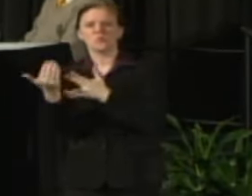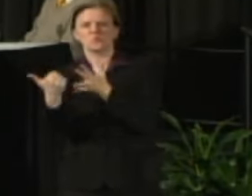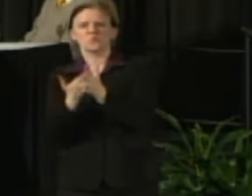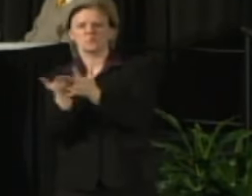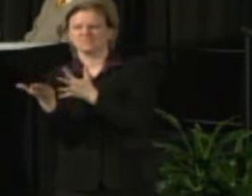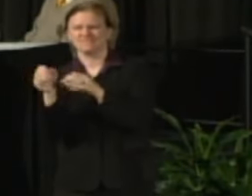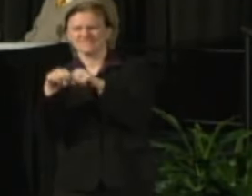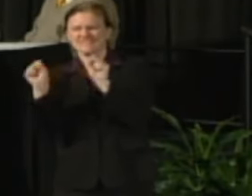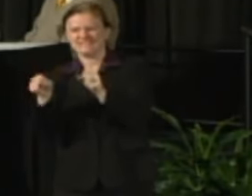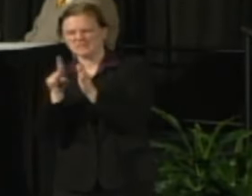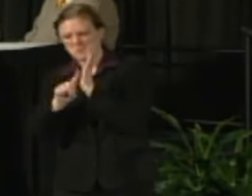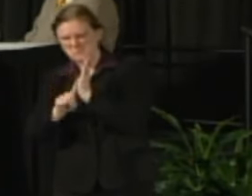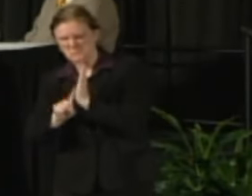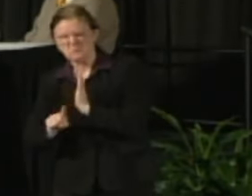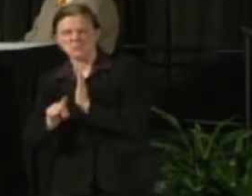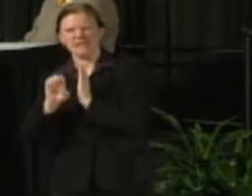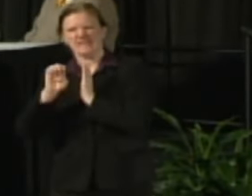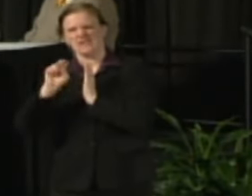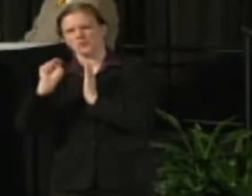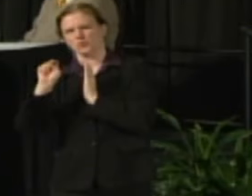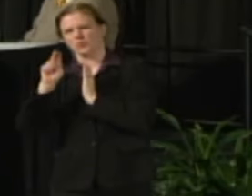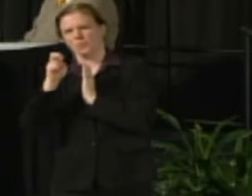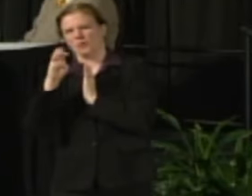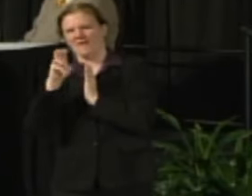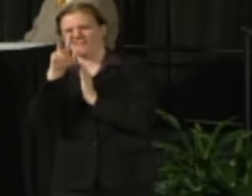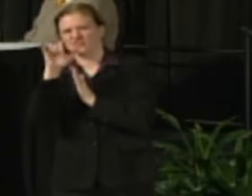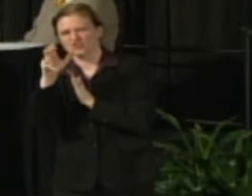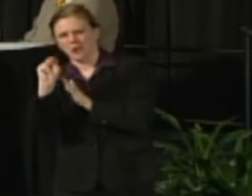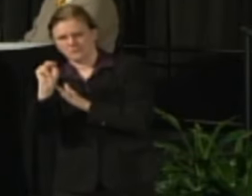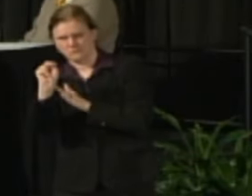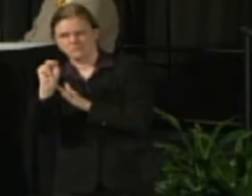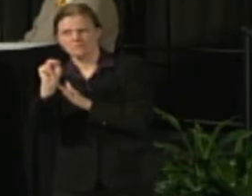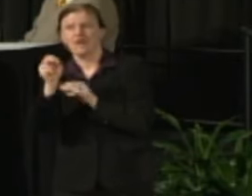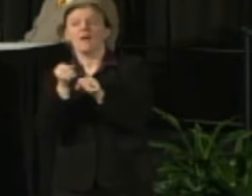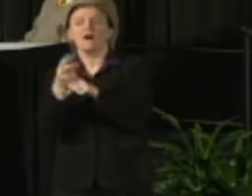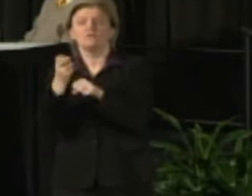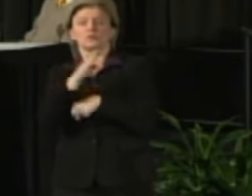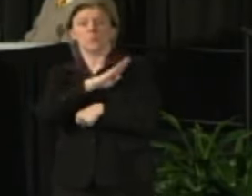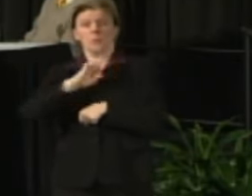Every two years the Board of Regents submits its proposed capital budget